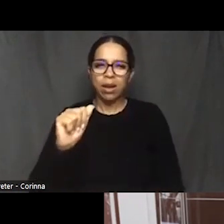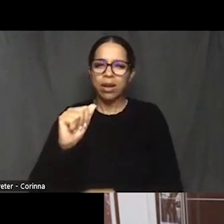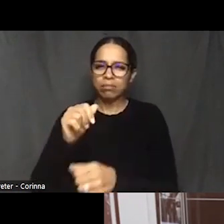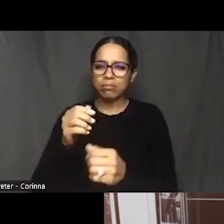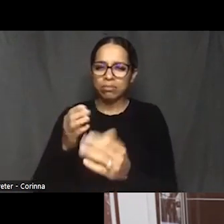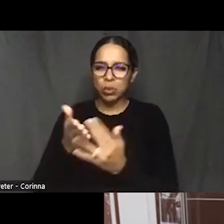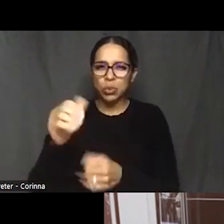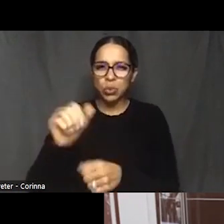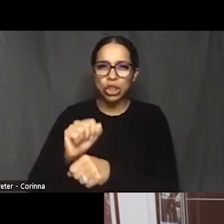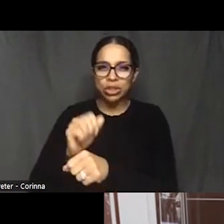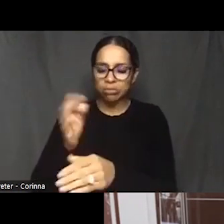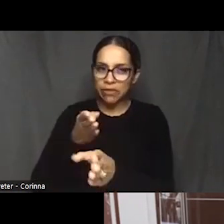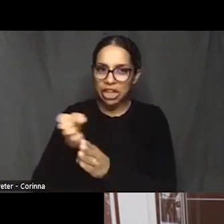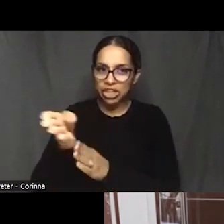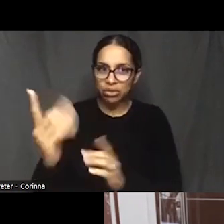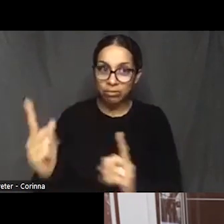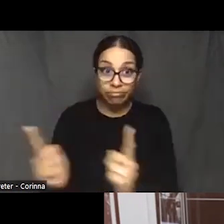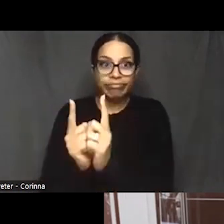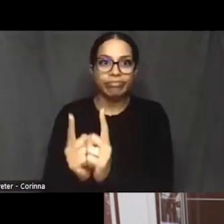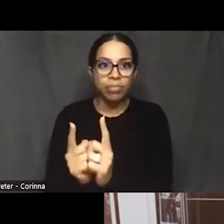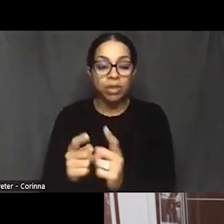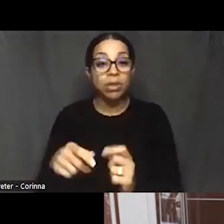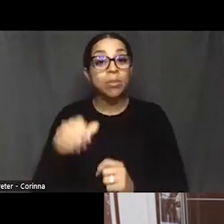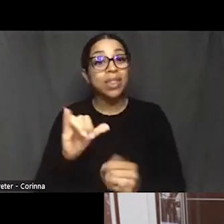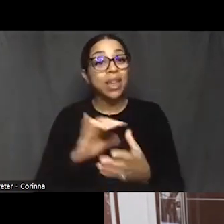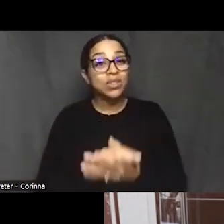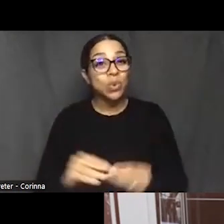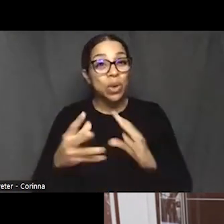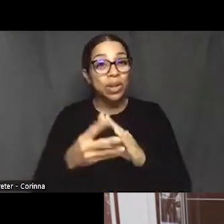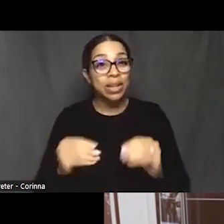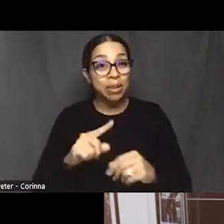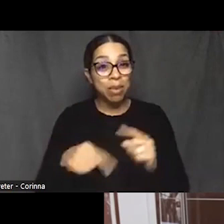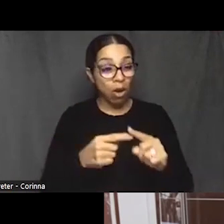but but the story of disruption those of people of color,